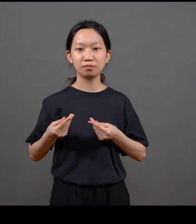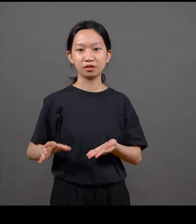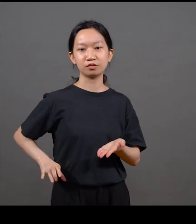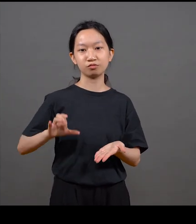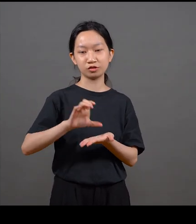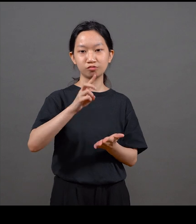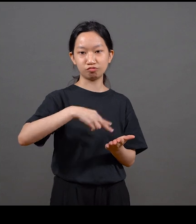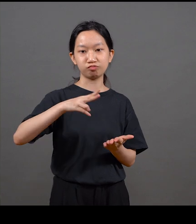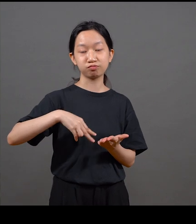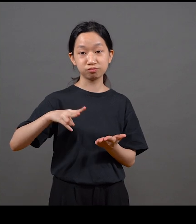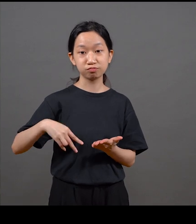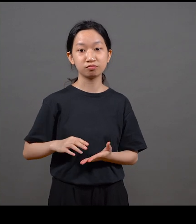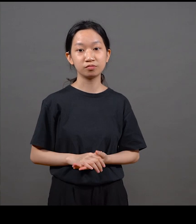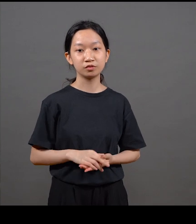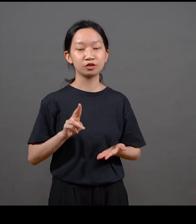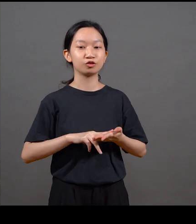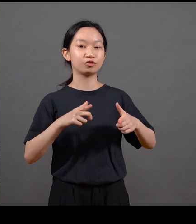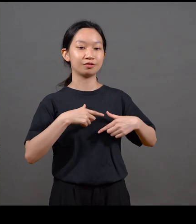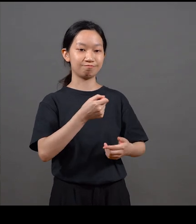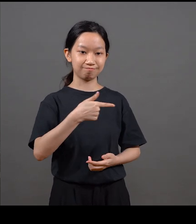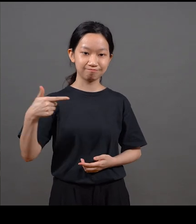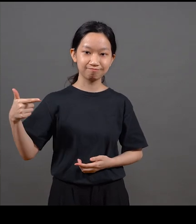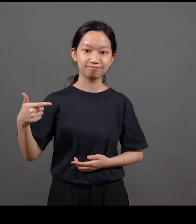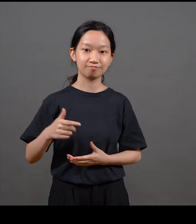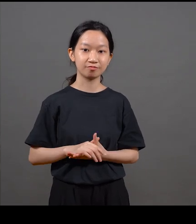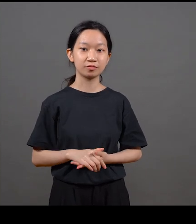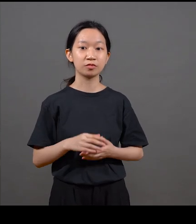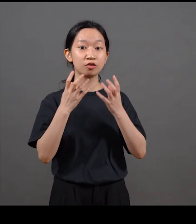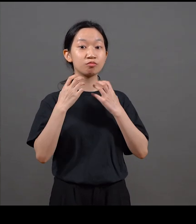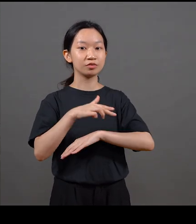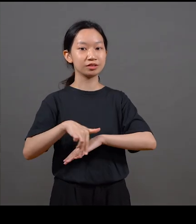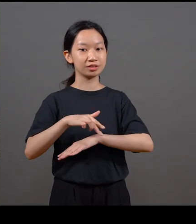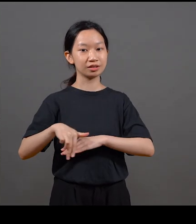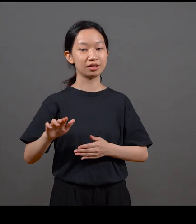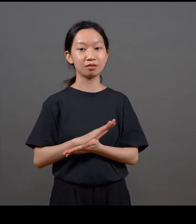and to build trust, all of that But Henry Steiner completely changed the game of annual reports